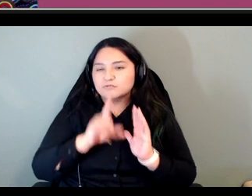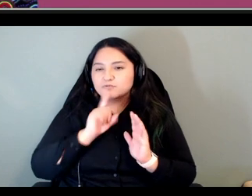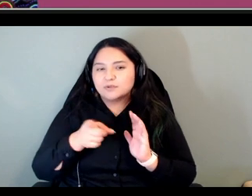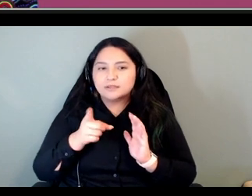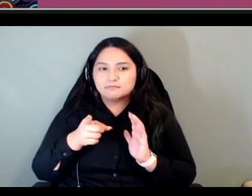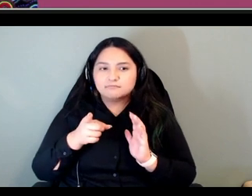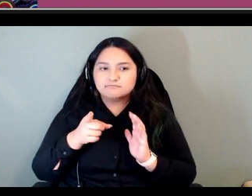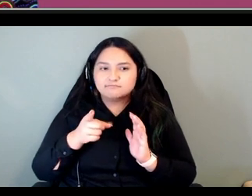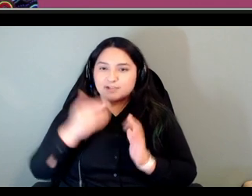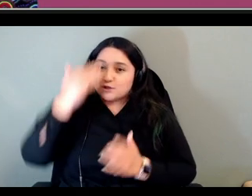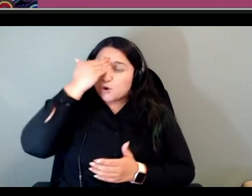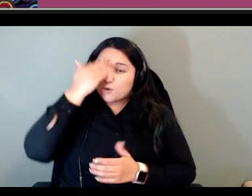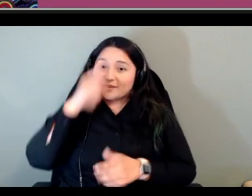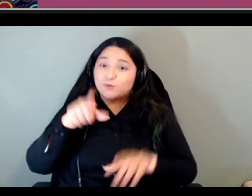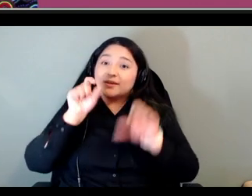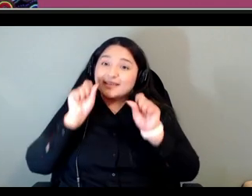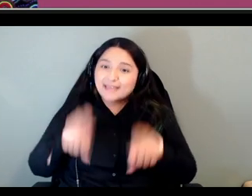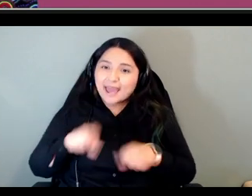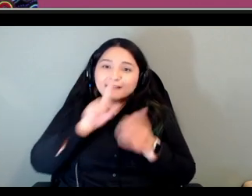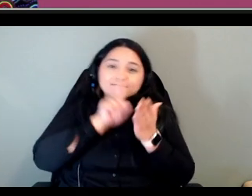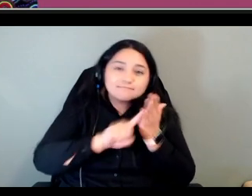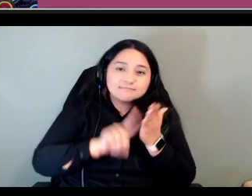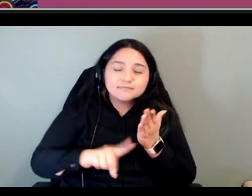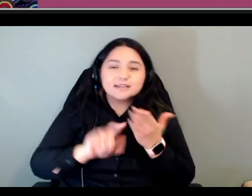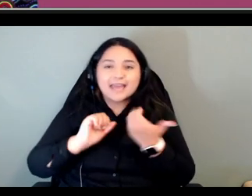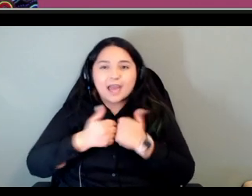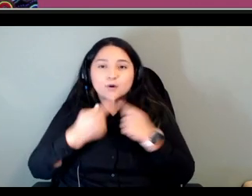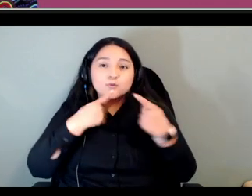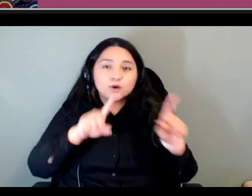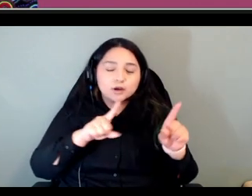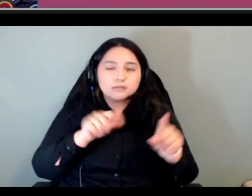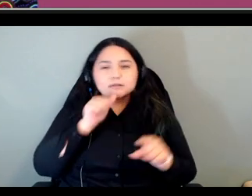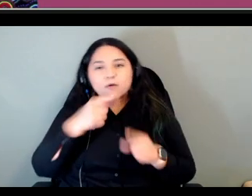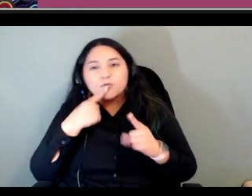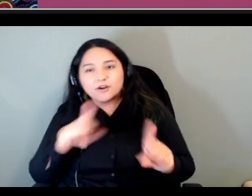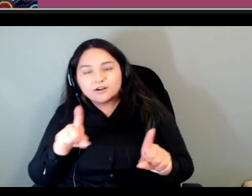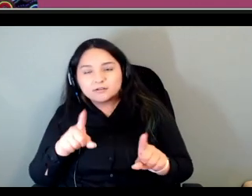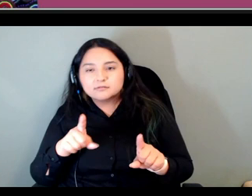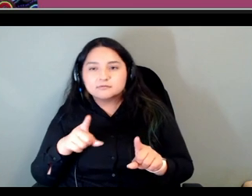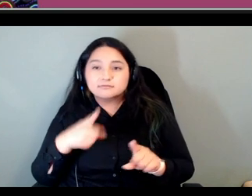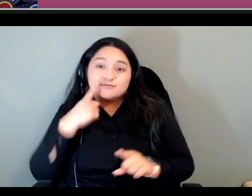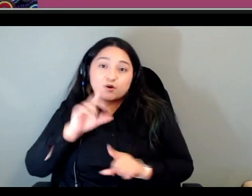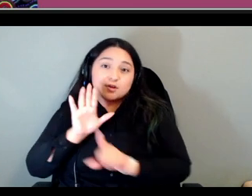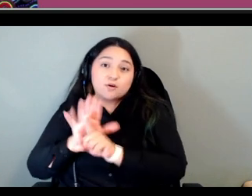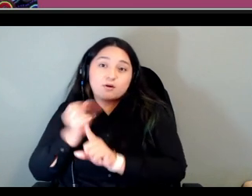you can do that early and how that might work or not work for your community um of course